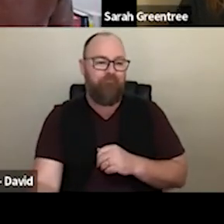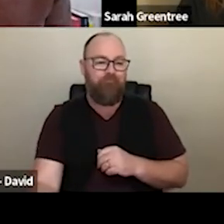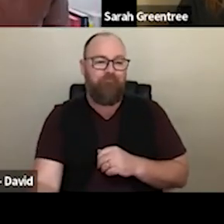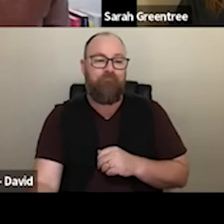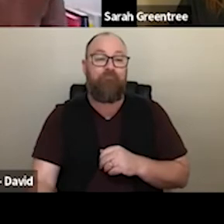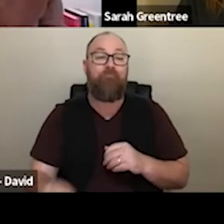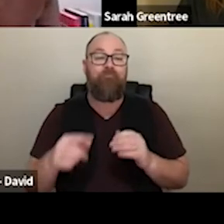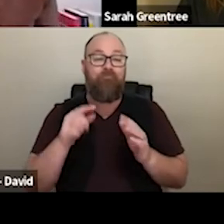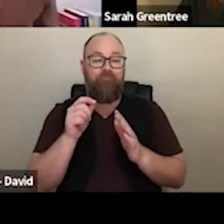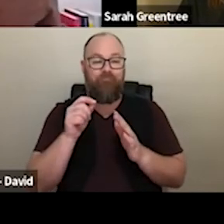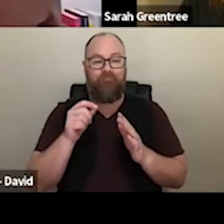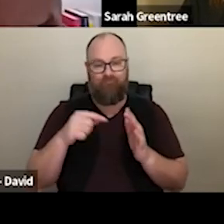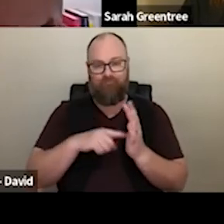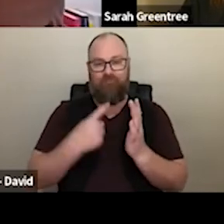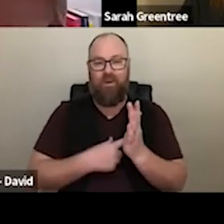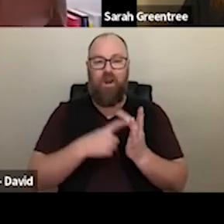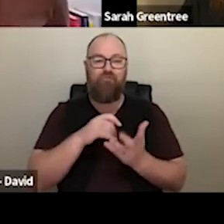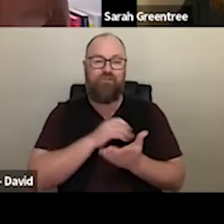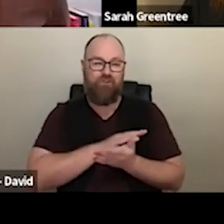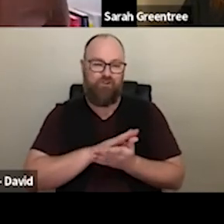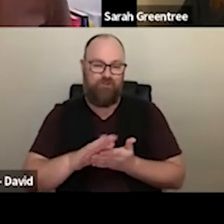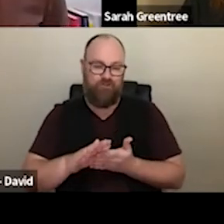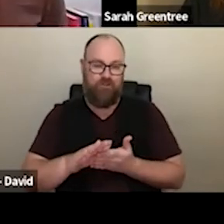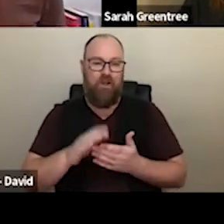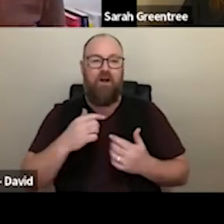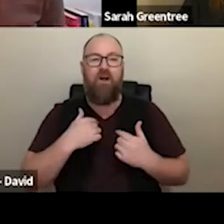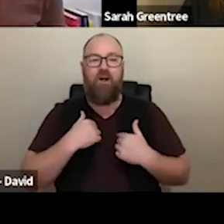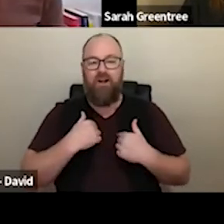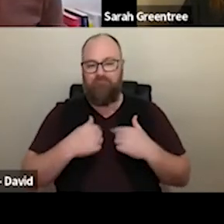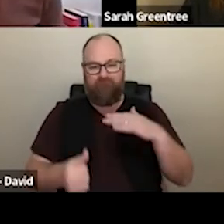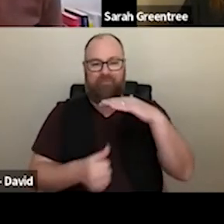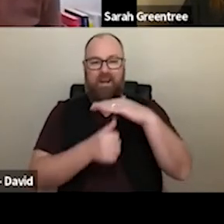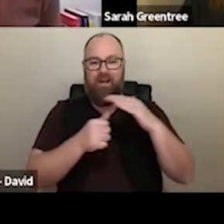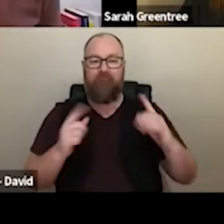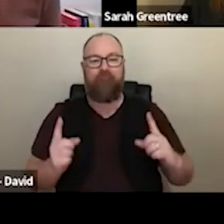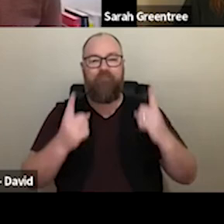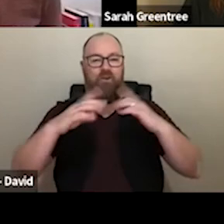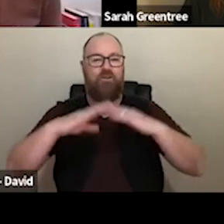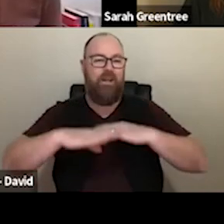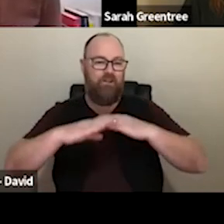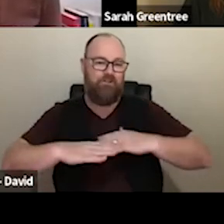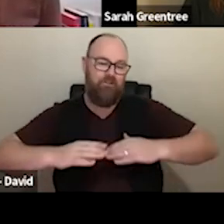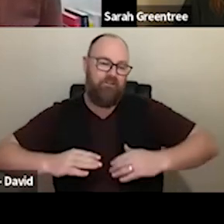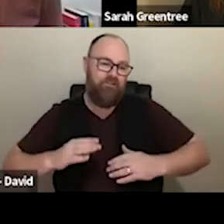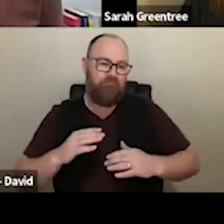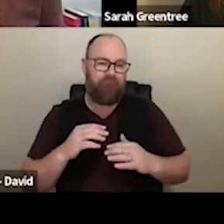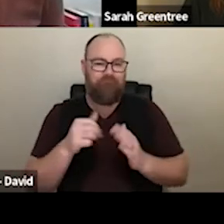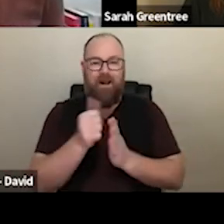culture to straight council for the arts. Hello, I'm head of arts Council I am I I'm but leave you on. in the Torres Strait Island,